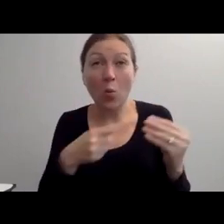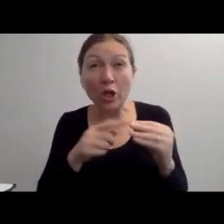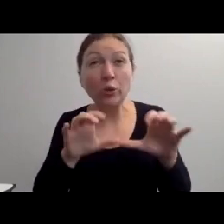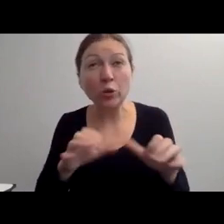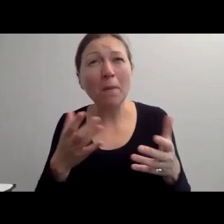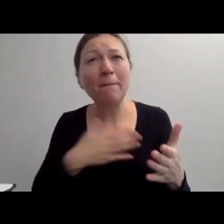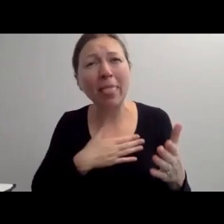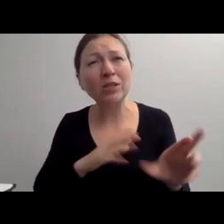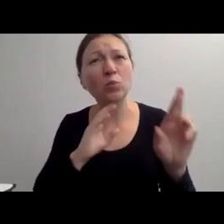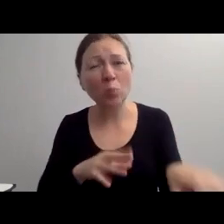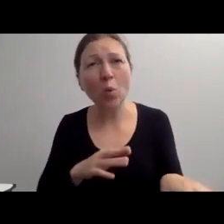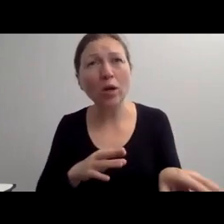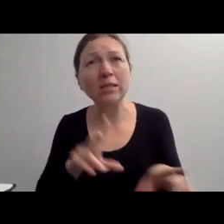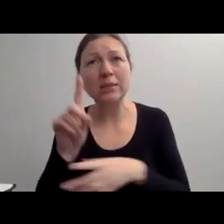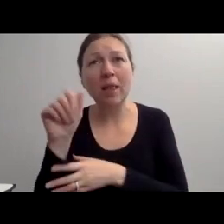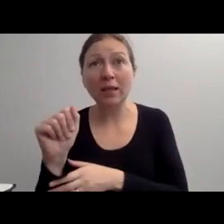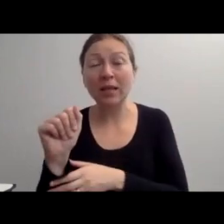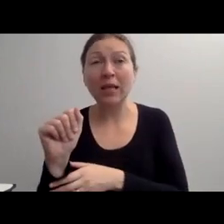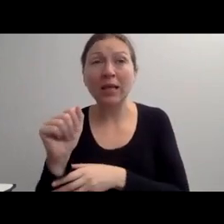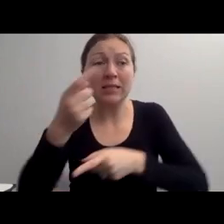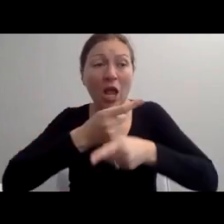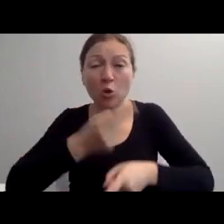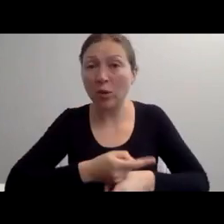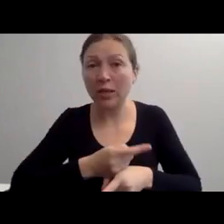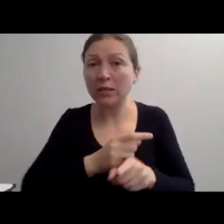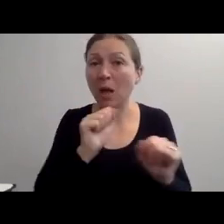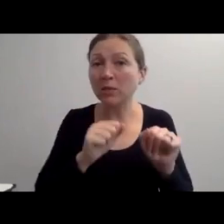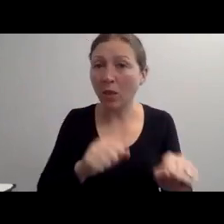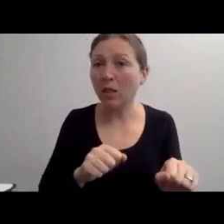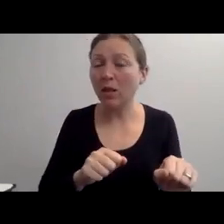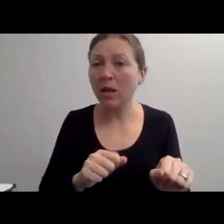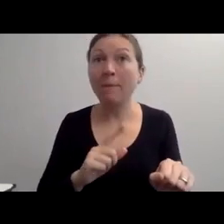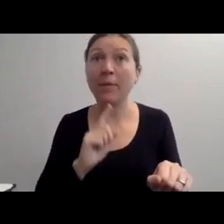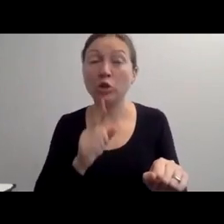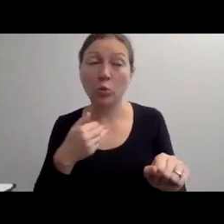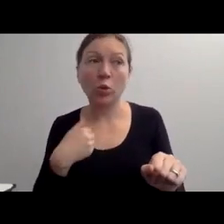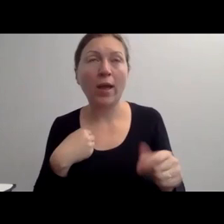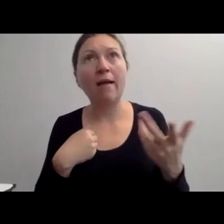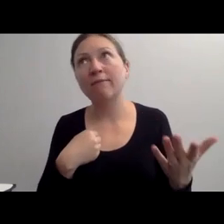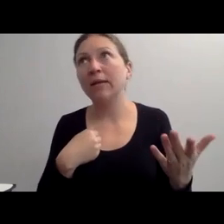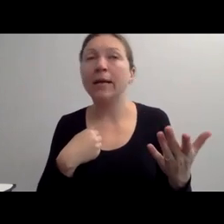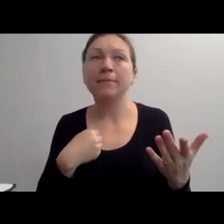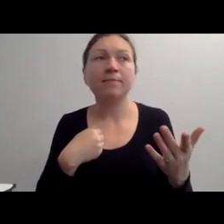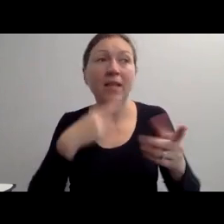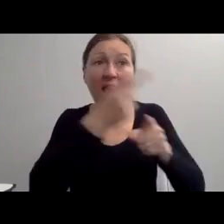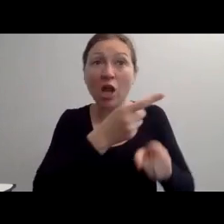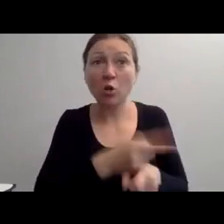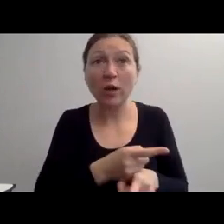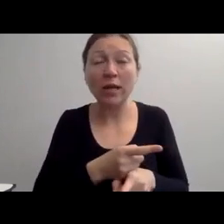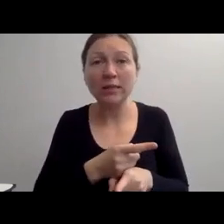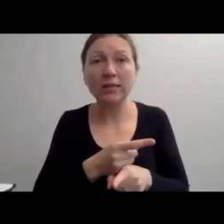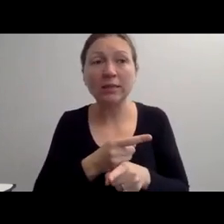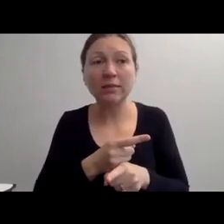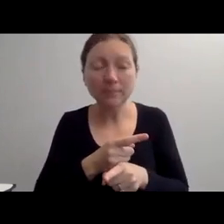MY CONDITION IS ALSO CALLED STAR GUARDS DISEASE, BUT I'M A VERY HEALTHY PERSON."